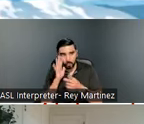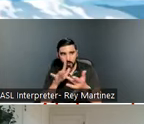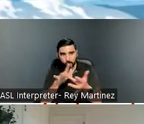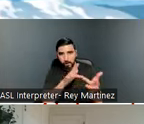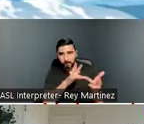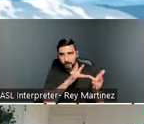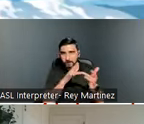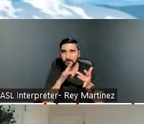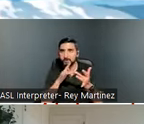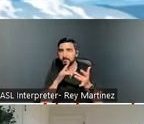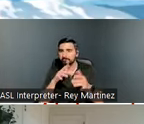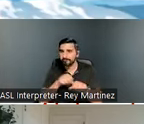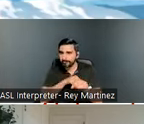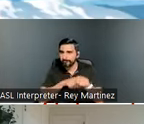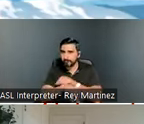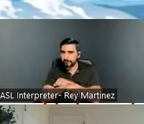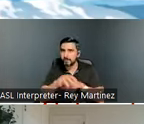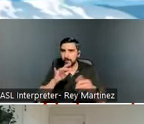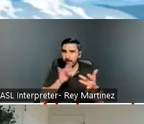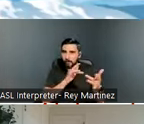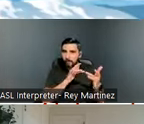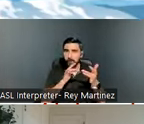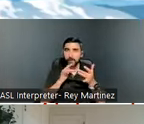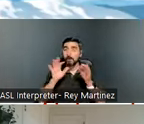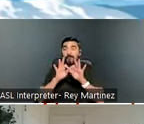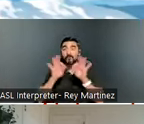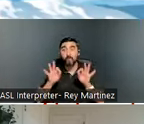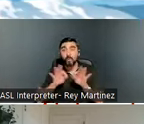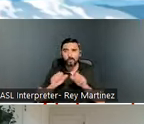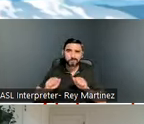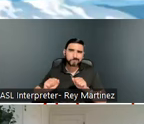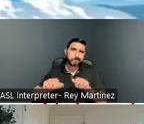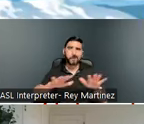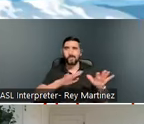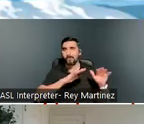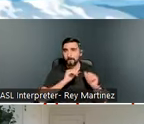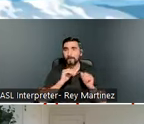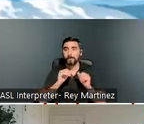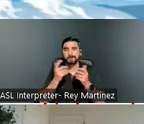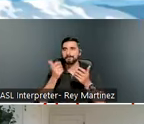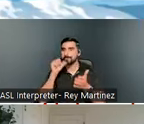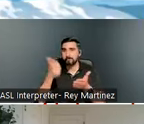we’re getting the forms out in every way, shape, or form that we can - mail, email,